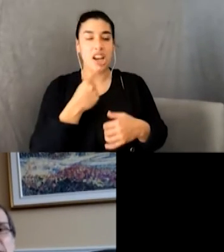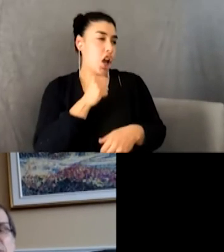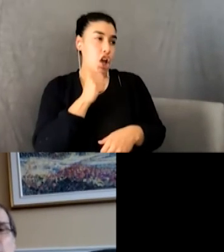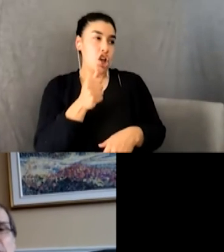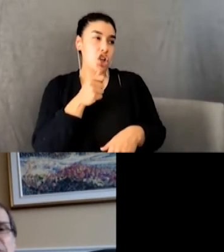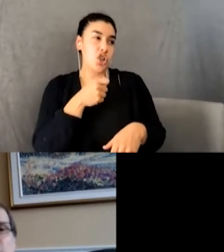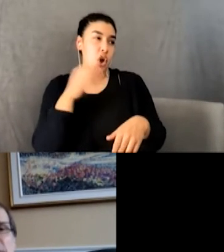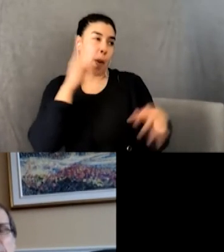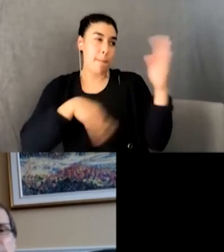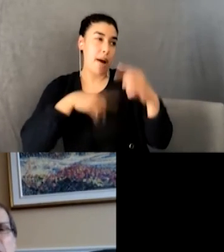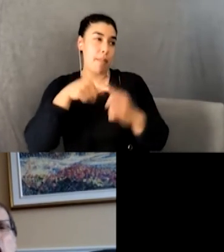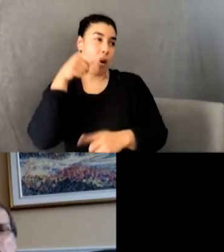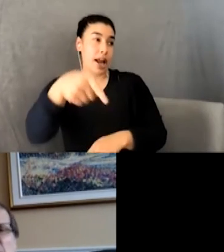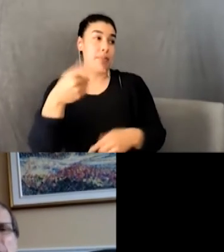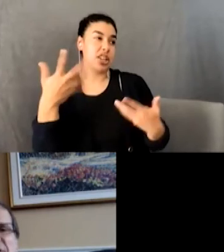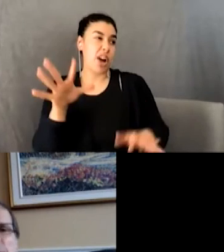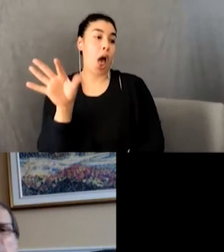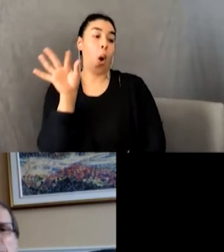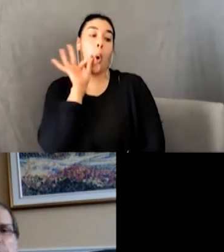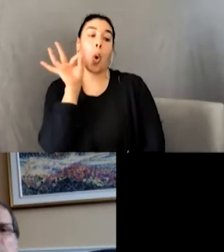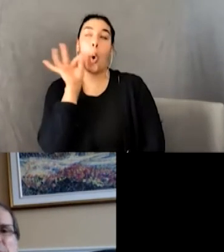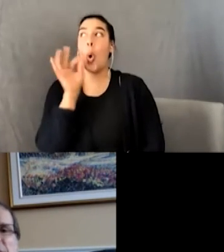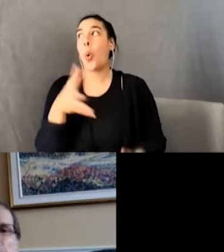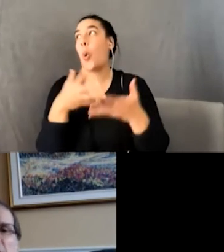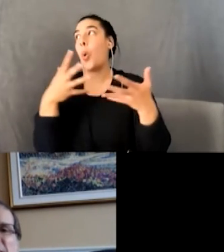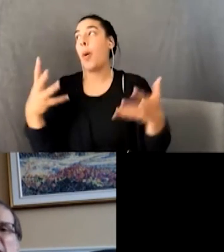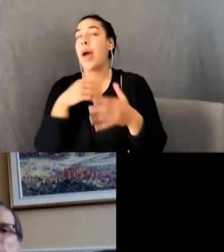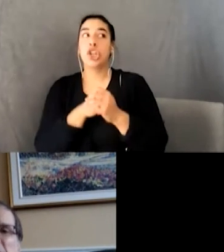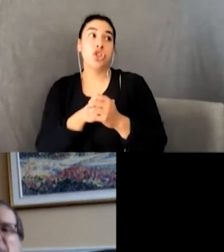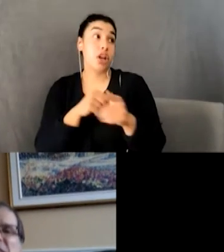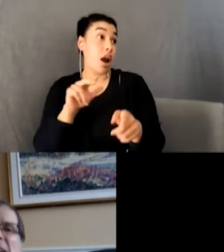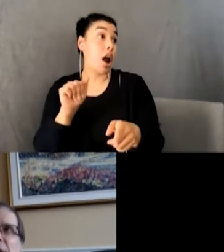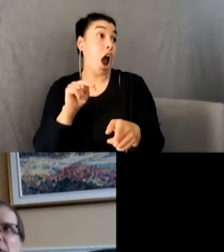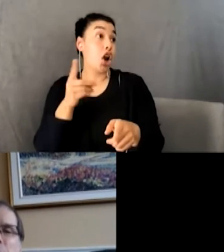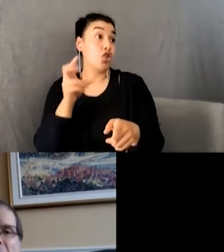toking a joint. “André Bastien might be bombed out his mind, but he’s the talent of our band.”